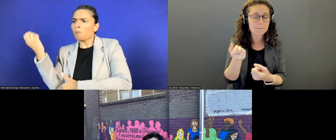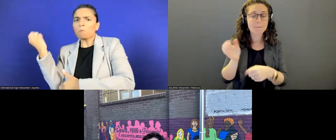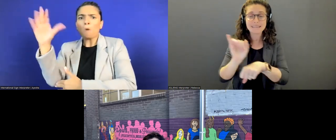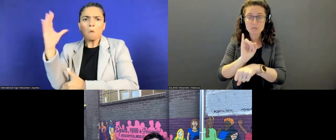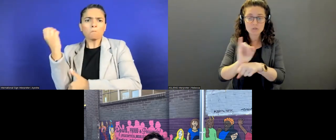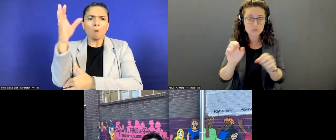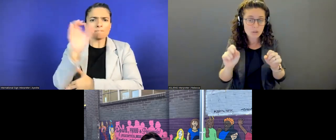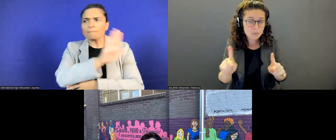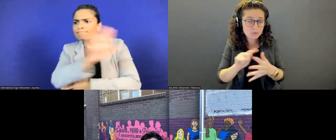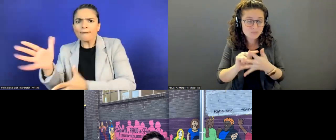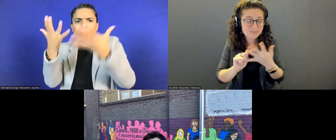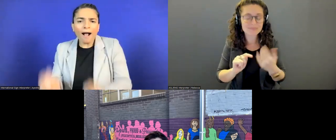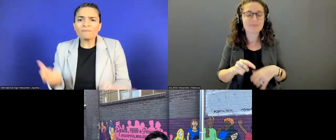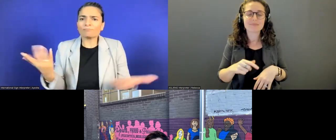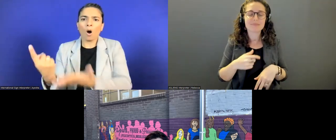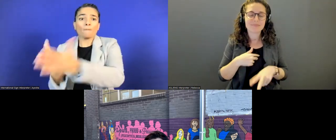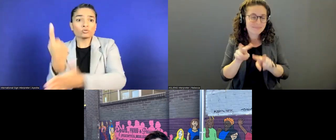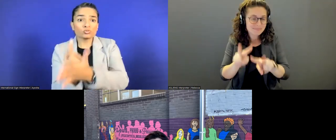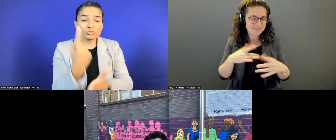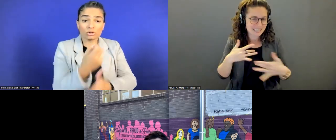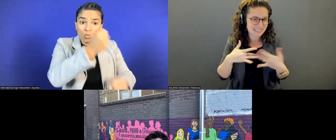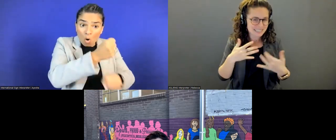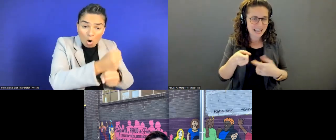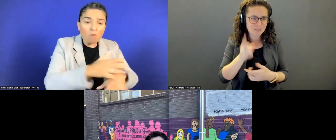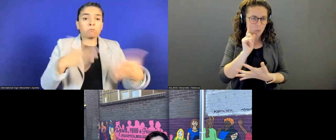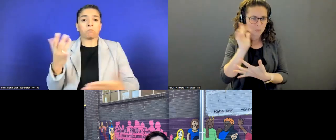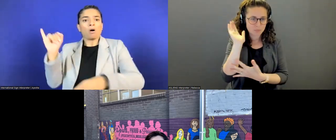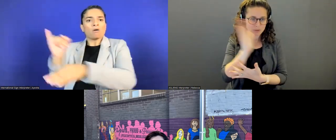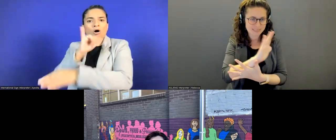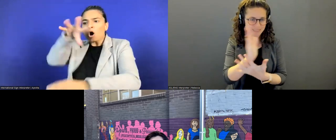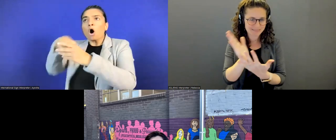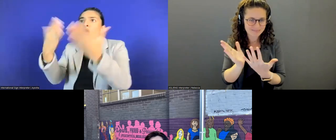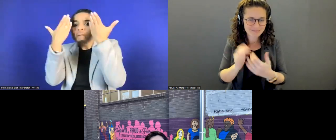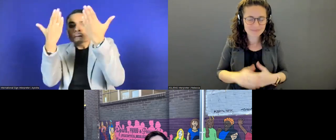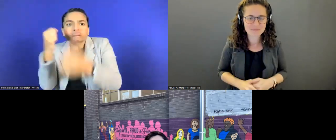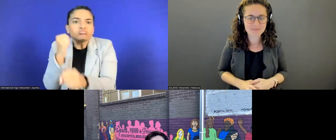So I'm really excited for you to meet them in just a moment through some presentations